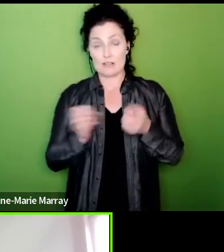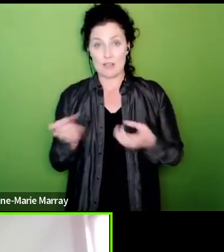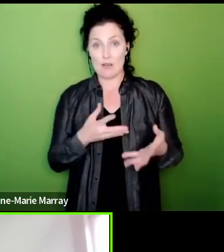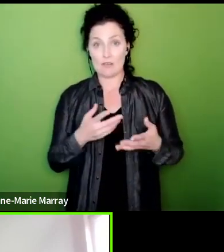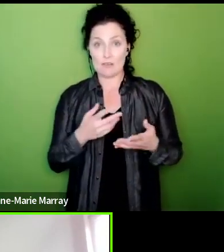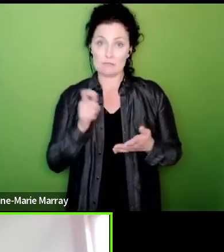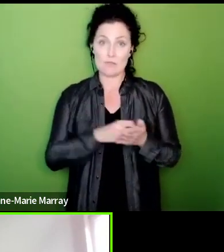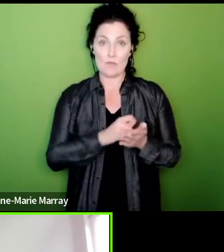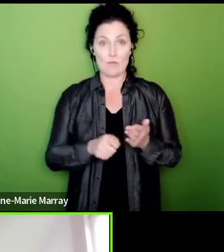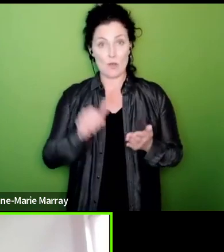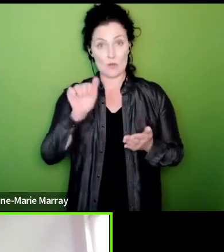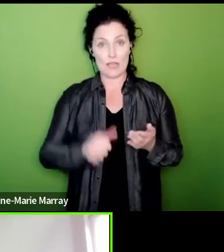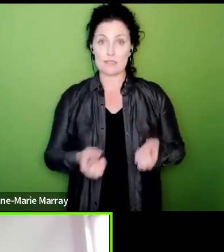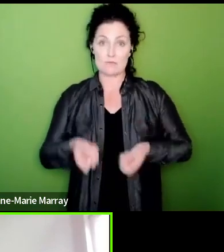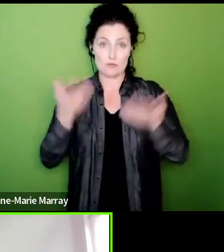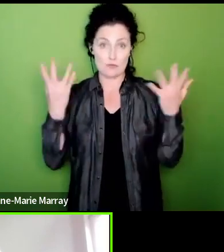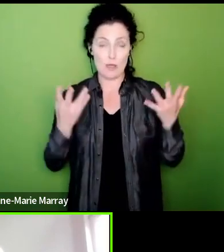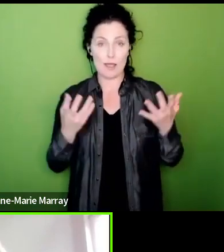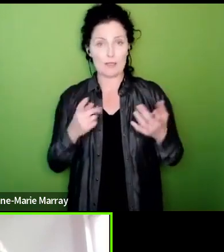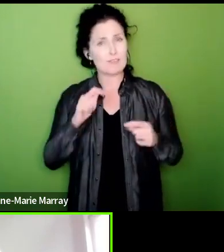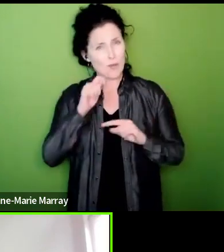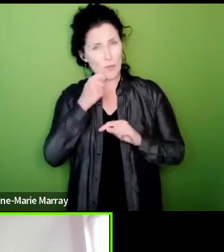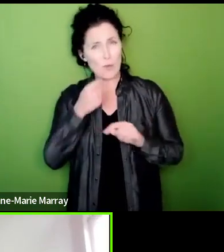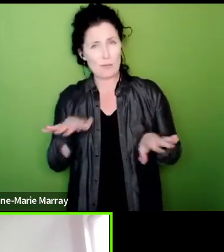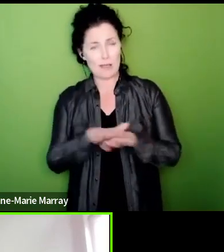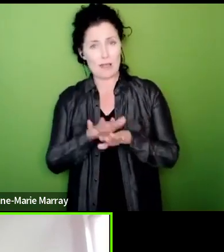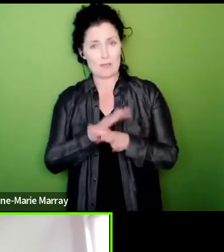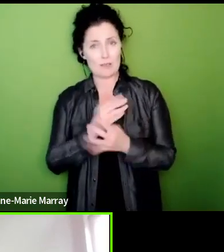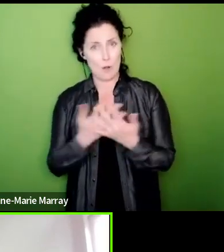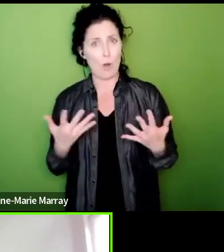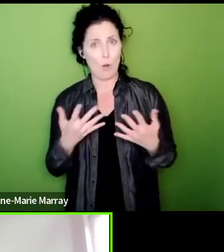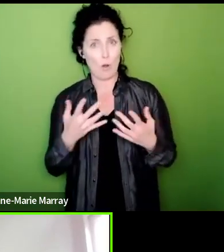up quite a lot of coverage and we obviously want as many members to see that as possible